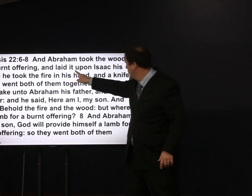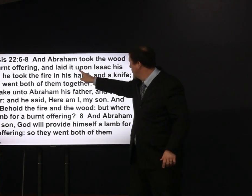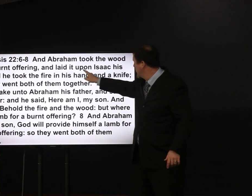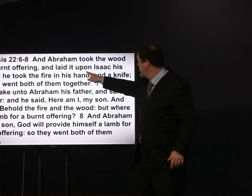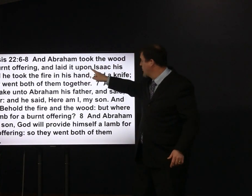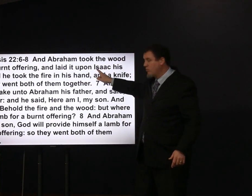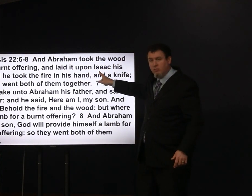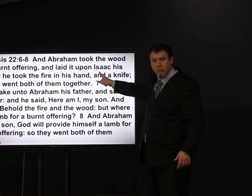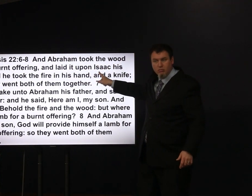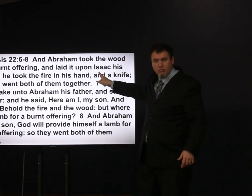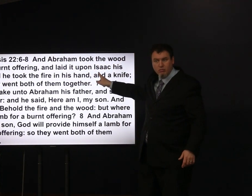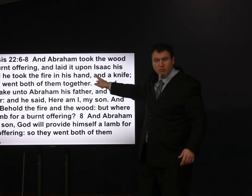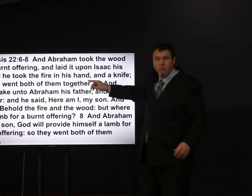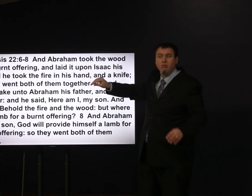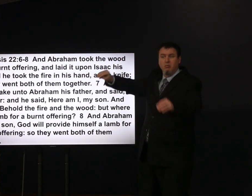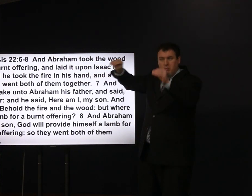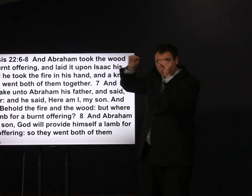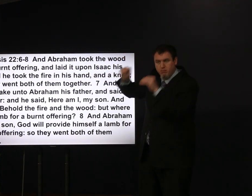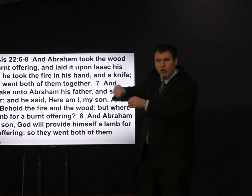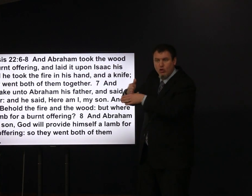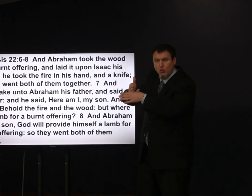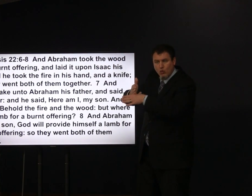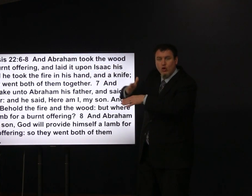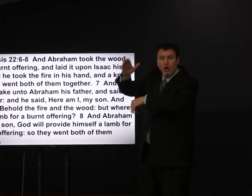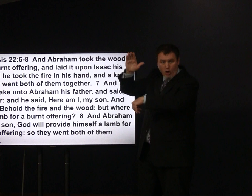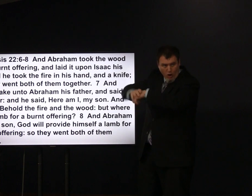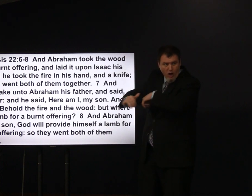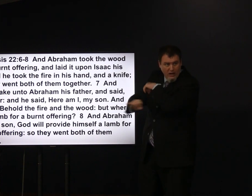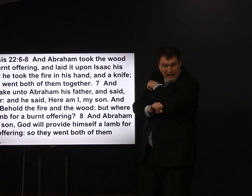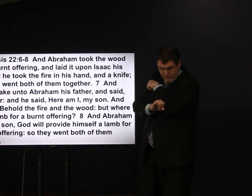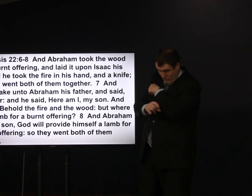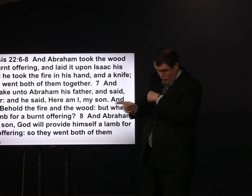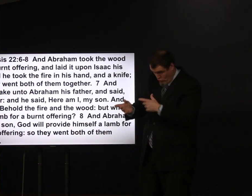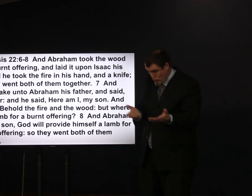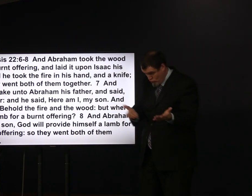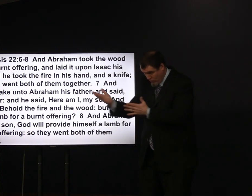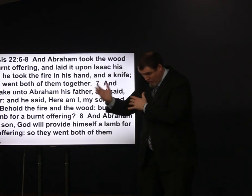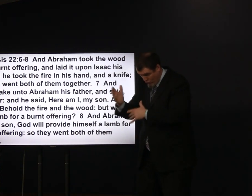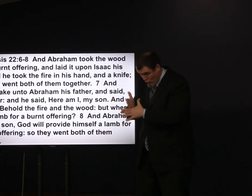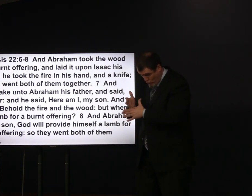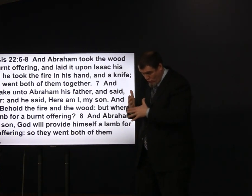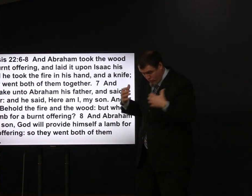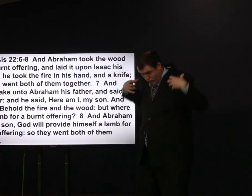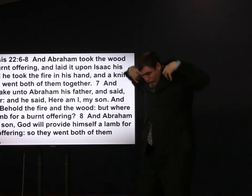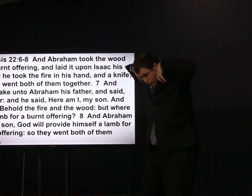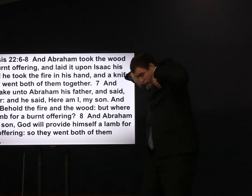of the burnt offering and laid it upon Isaac his son so put the wood on Isaac so you carry this